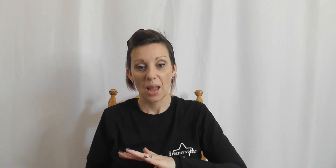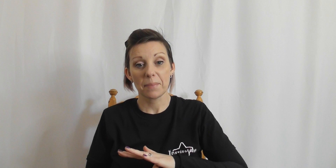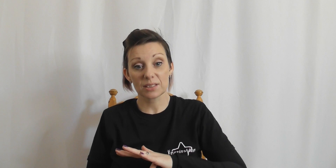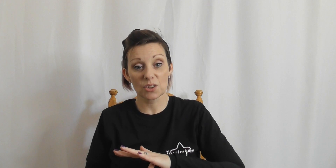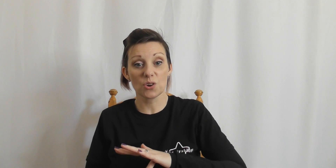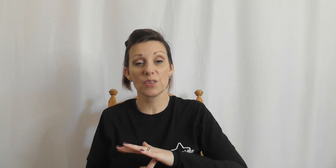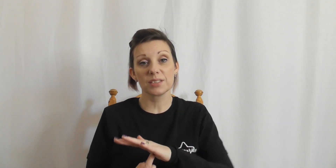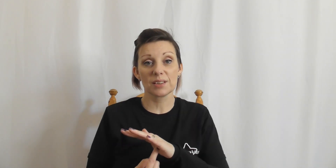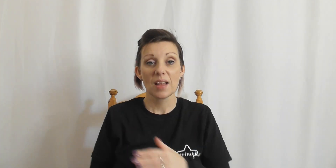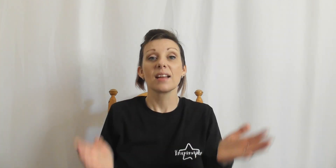back to the chorus